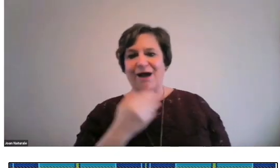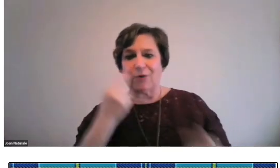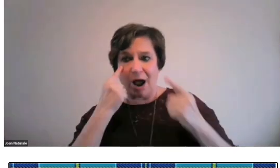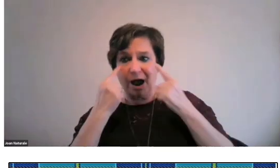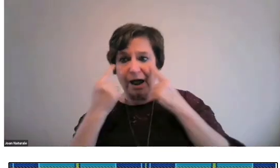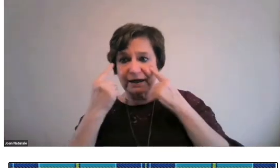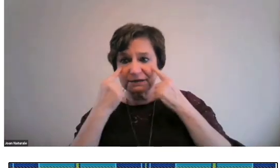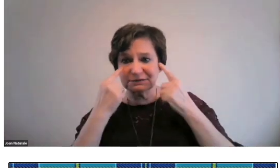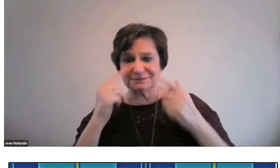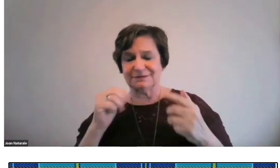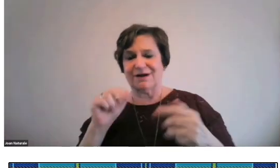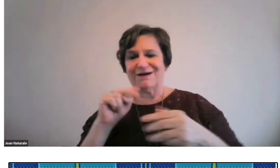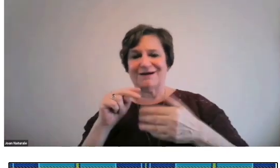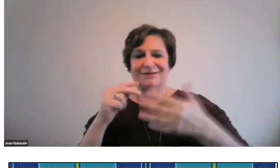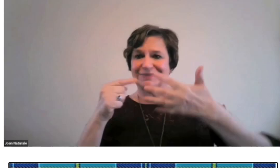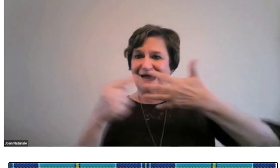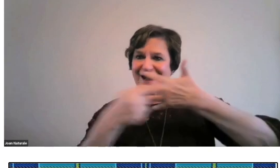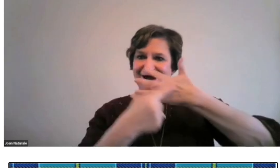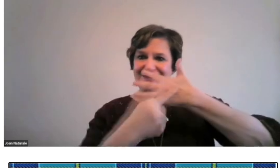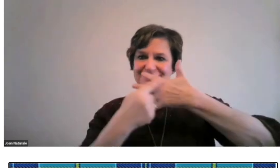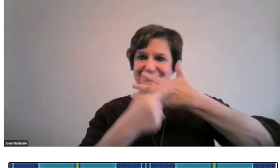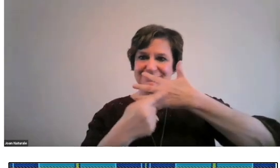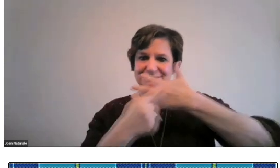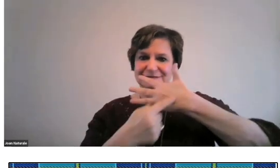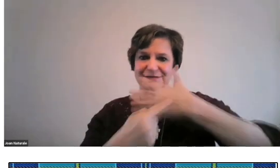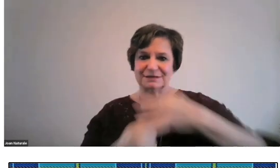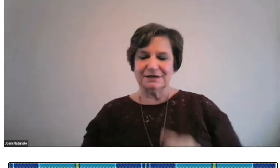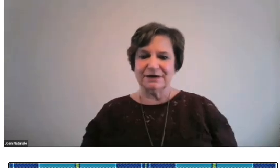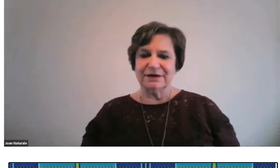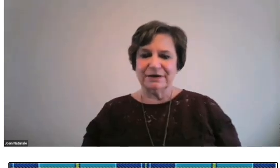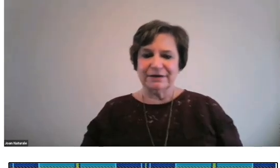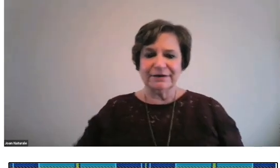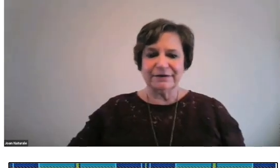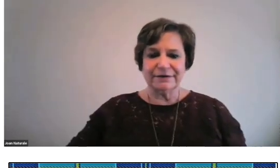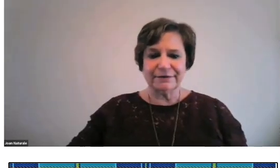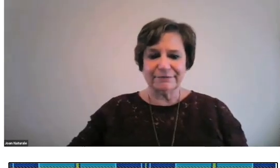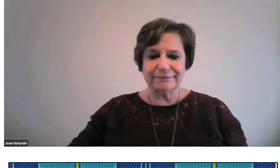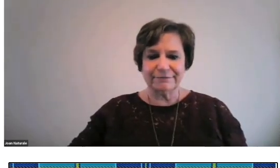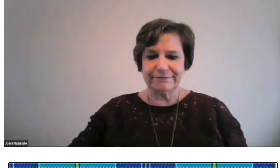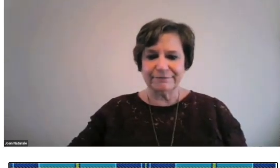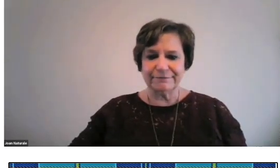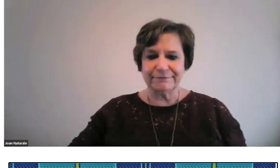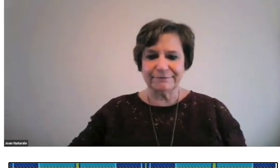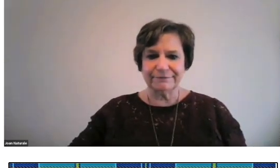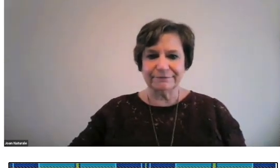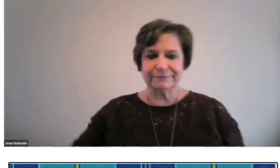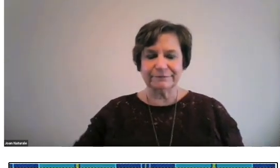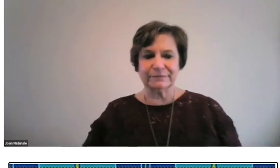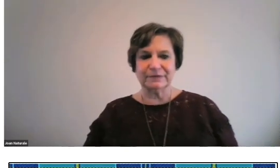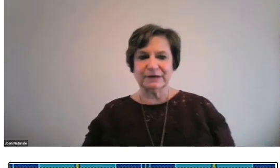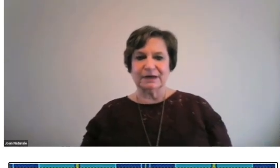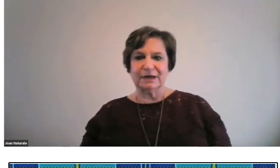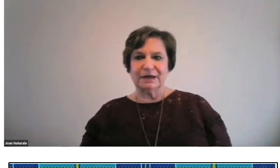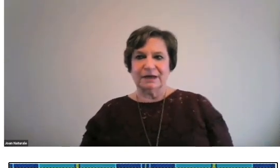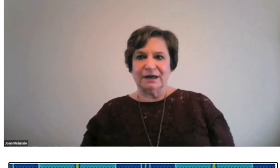ASL is visual like our eyes and the hands.